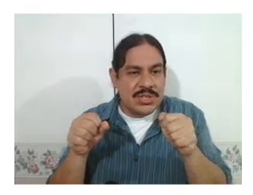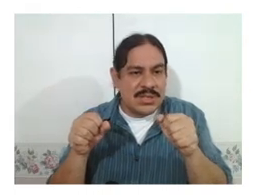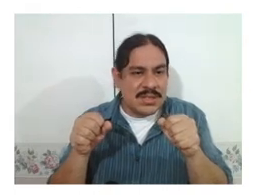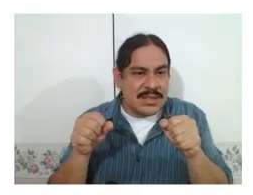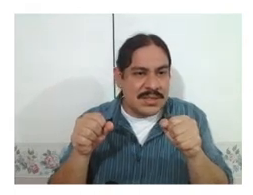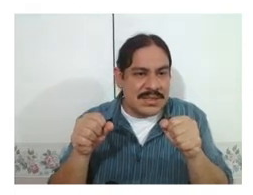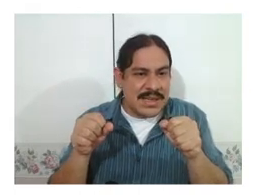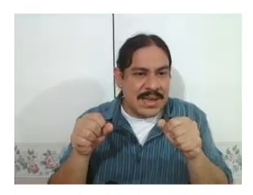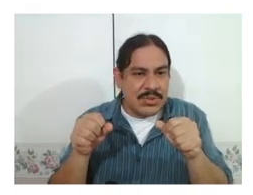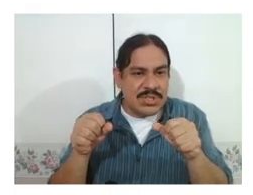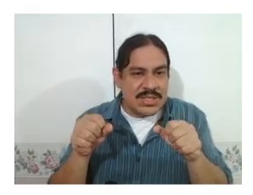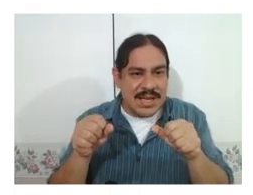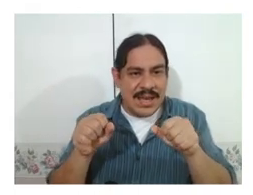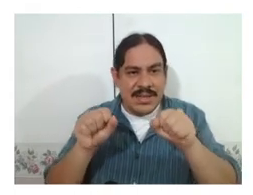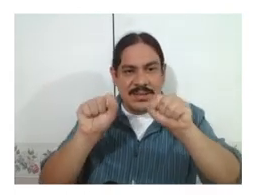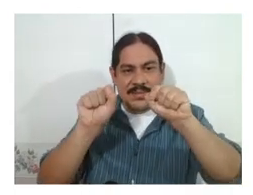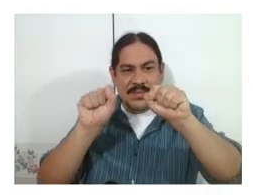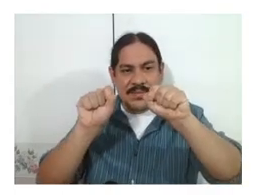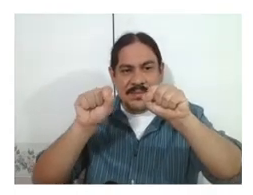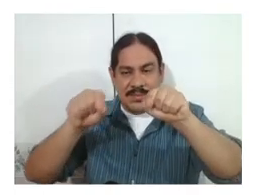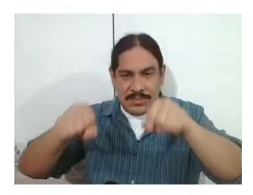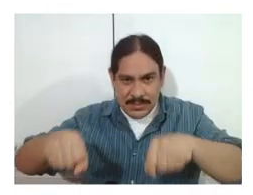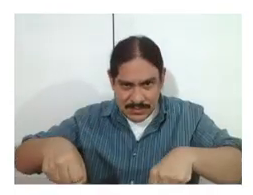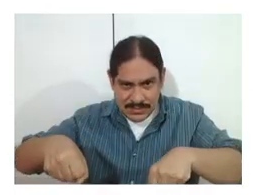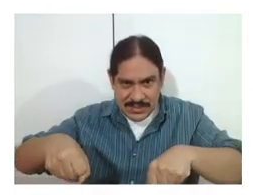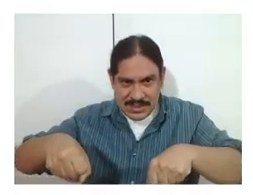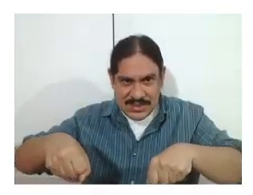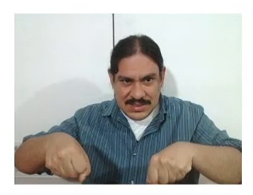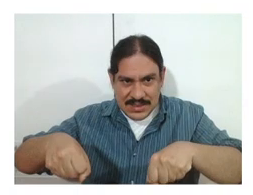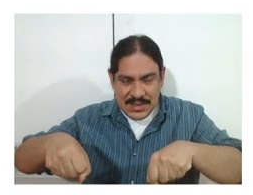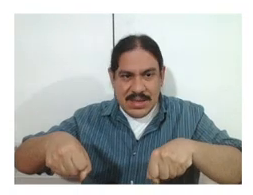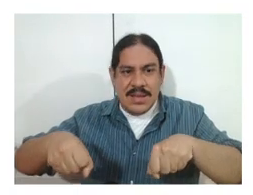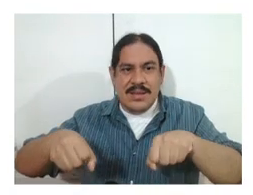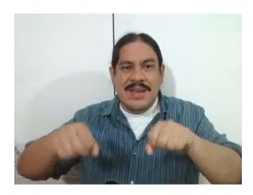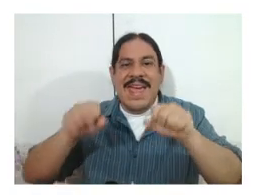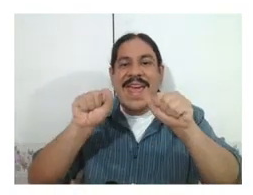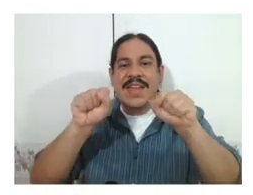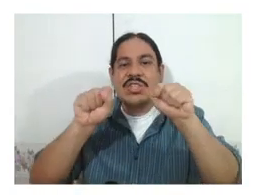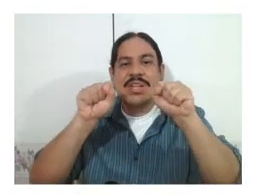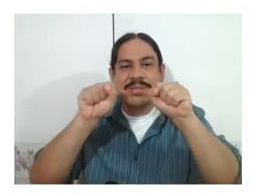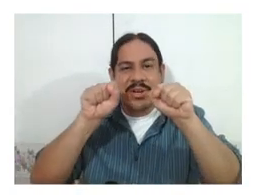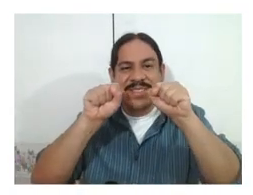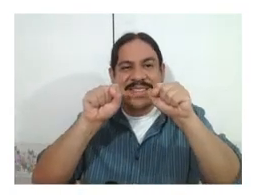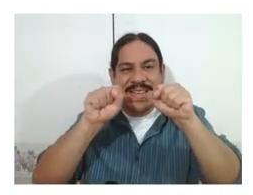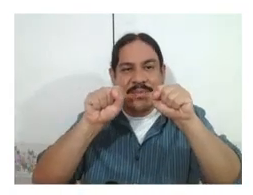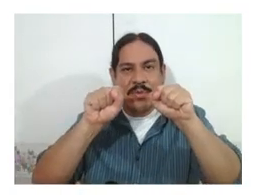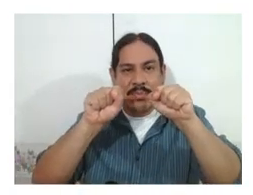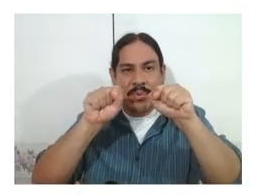the sign language, 'decide', like this